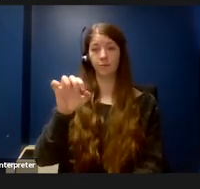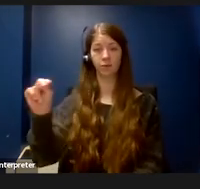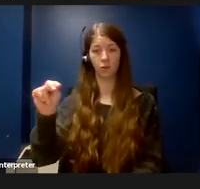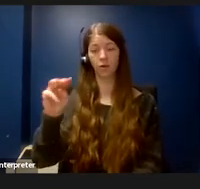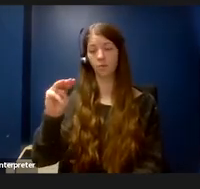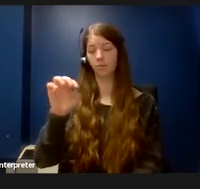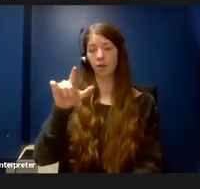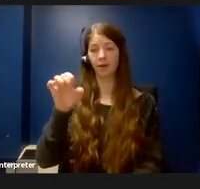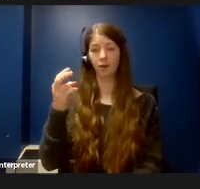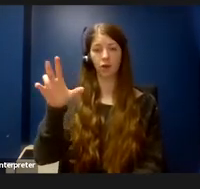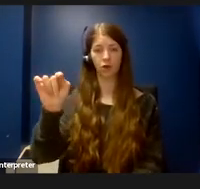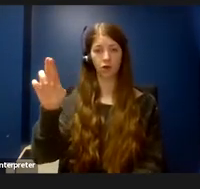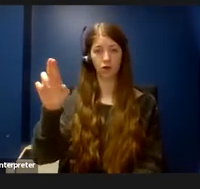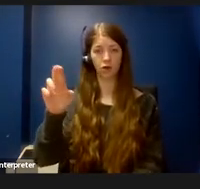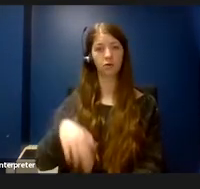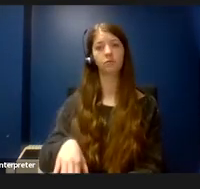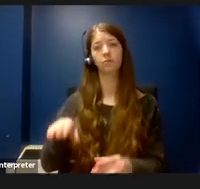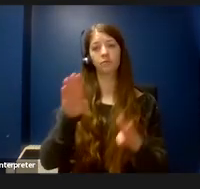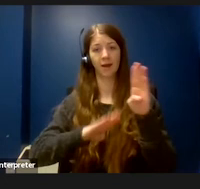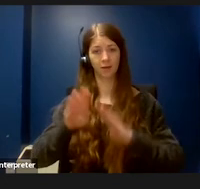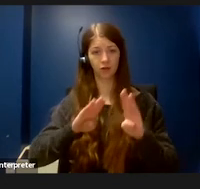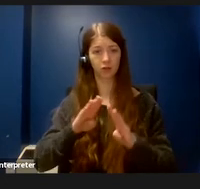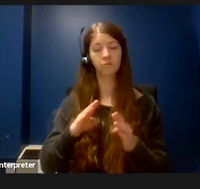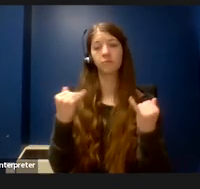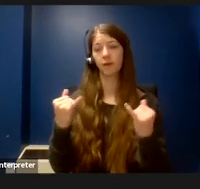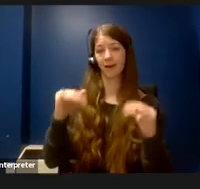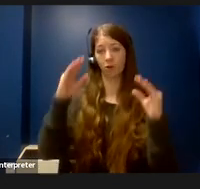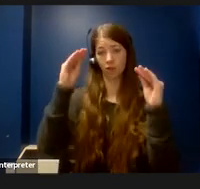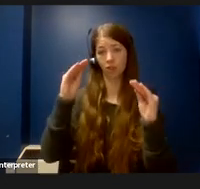and now teach biology at Minneapolis Community and Technical College.